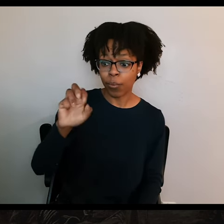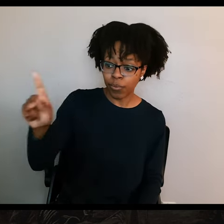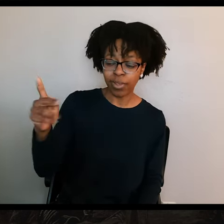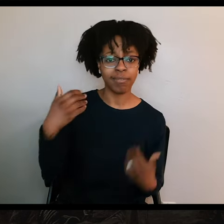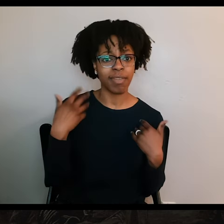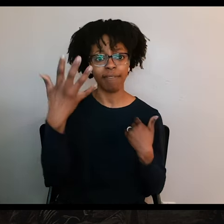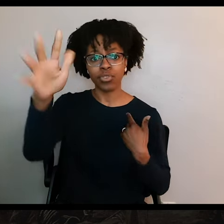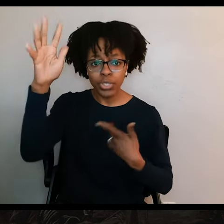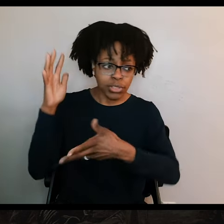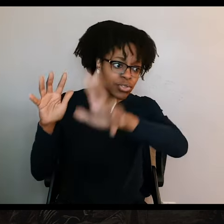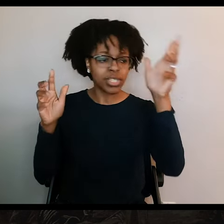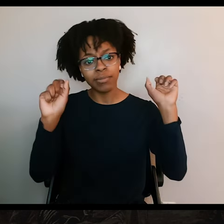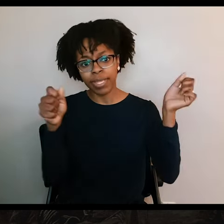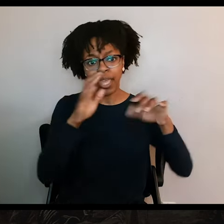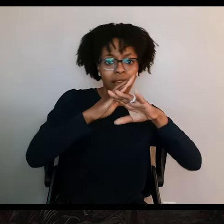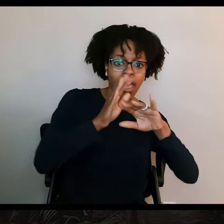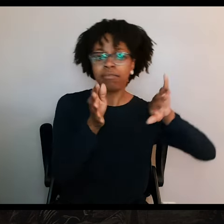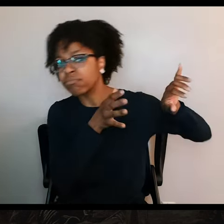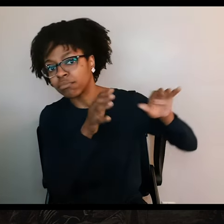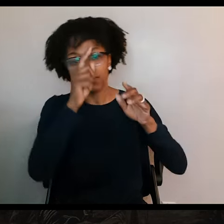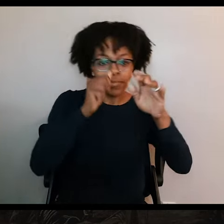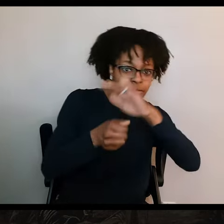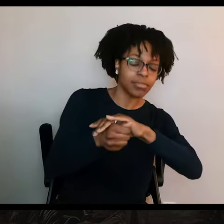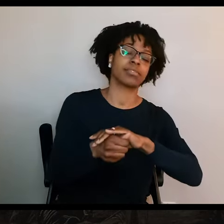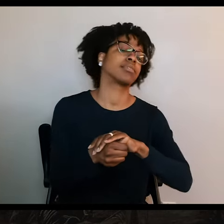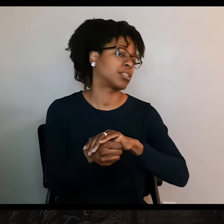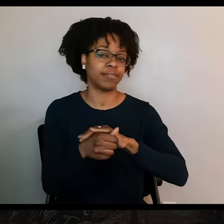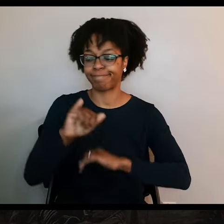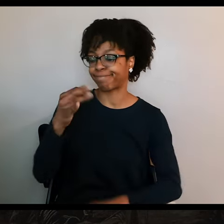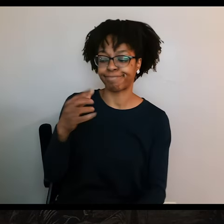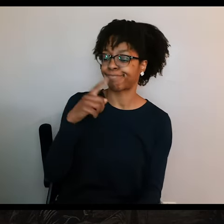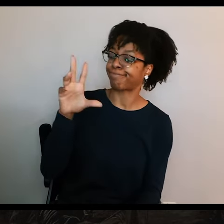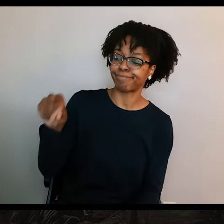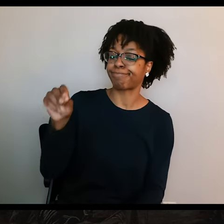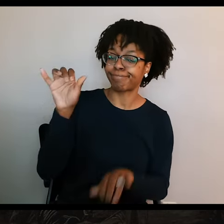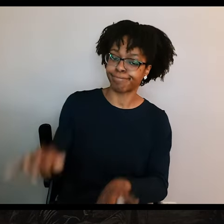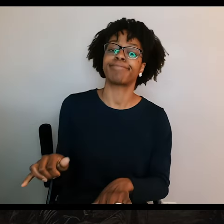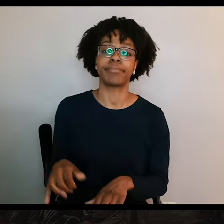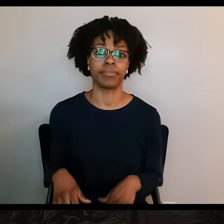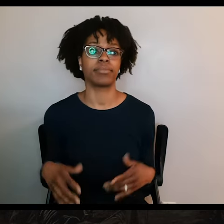if they got attacked. But Fannin refused. And they stopped right there. And so, of course, that was precisely the moment